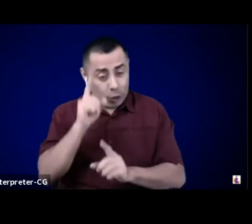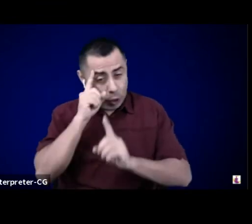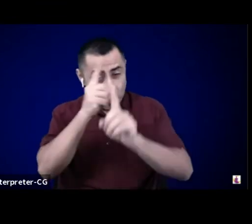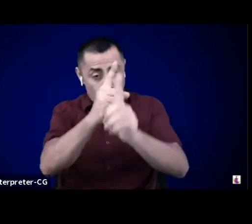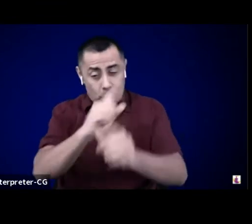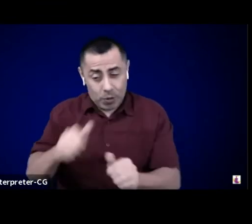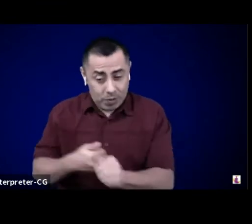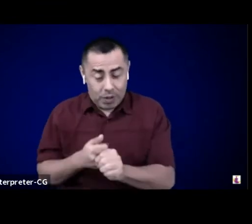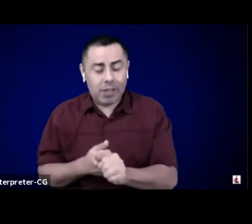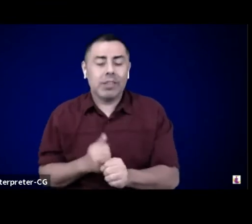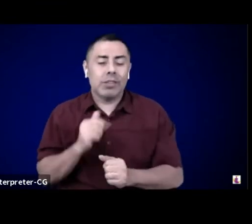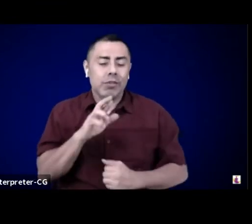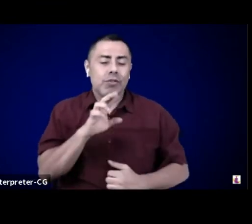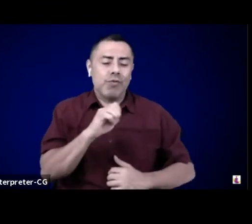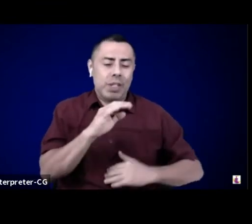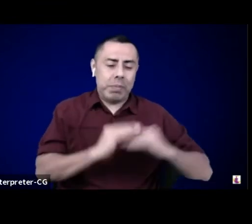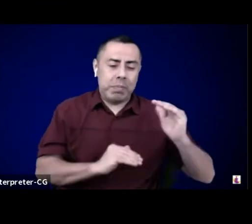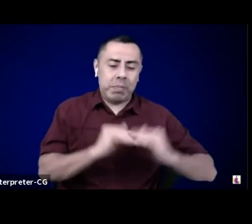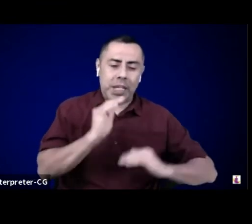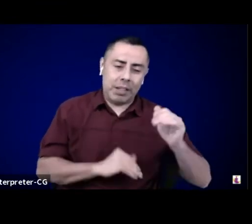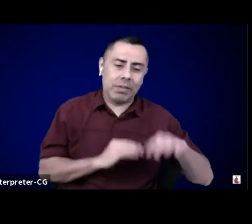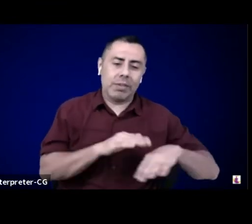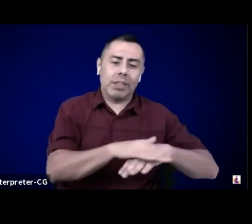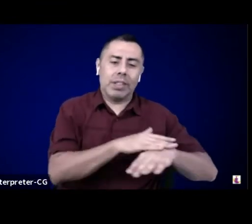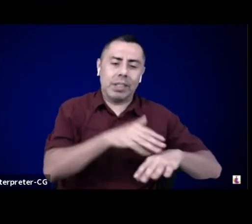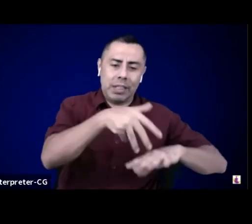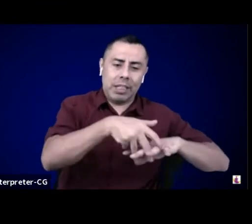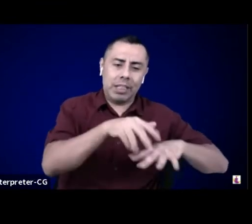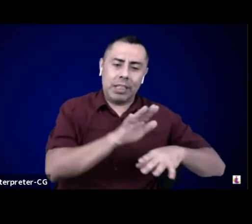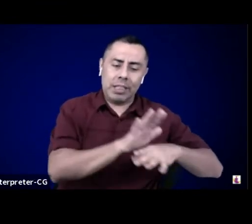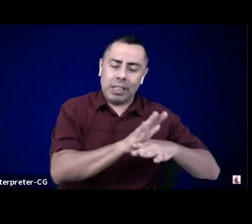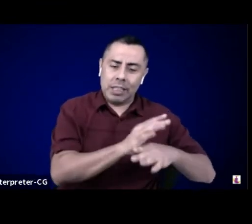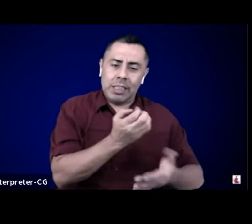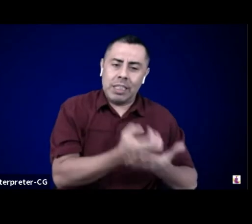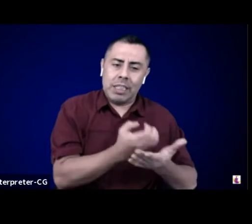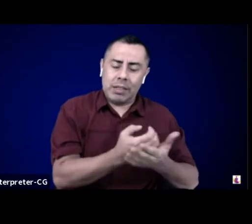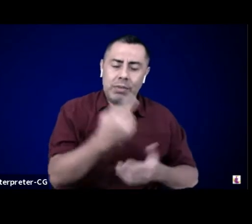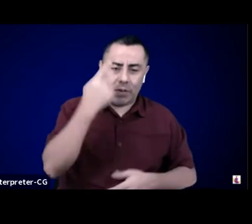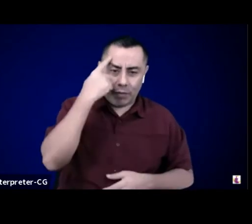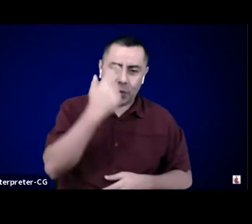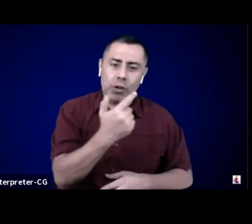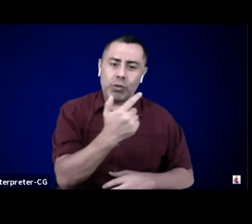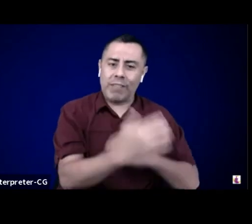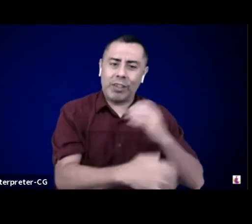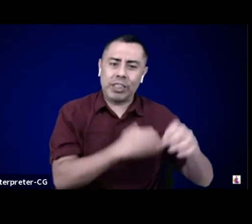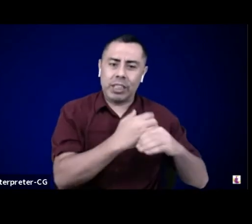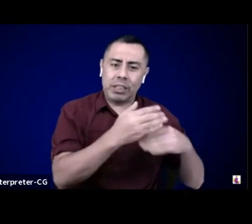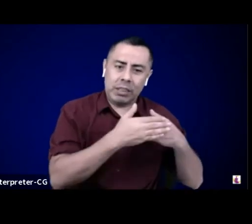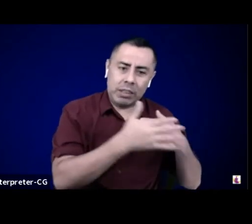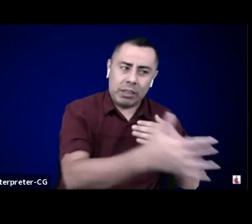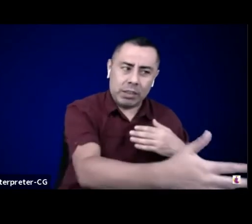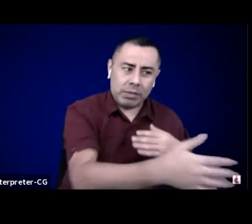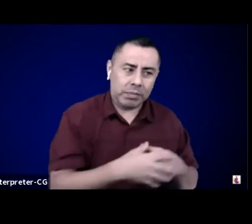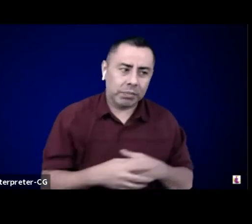As JD Thunderbird reminds us, do your aspirations move you closer to the land, or to your colonizers?